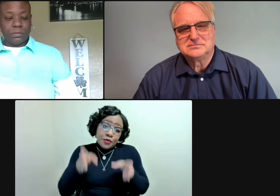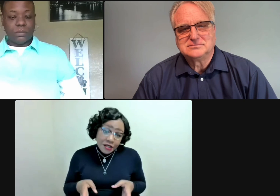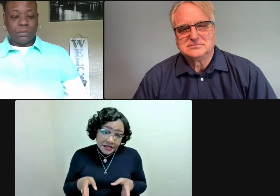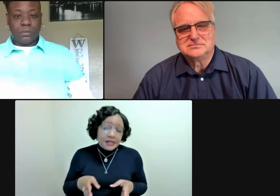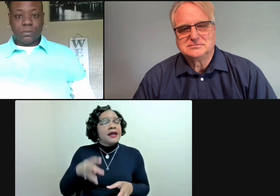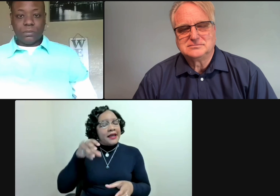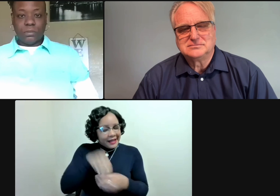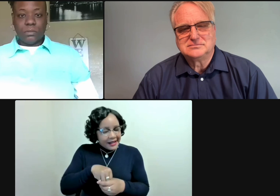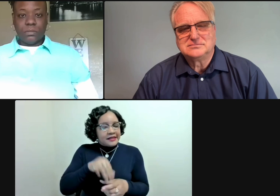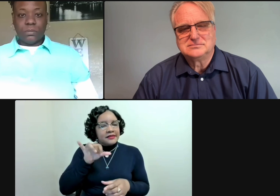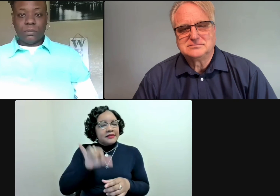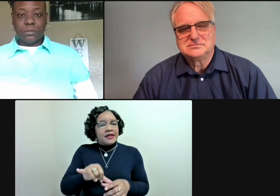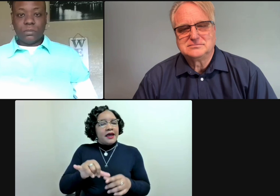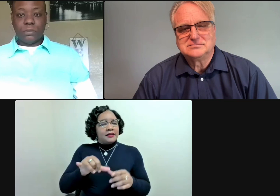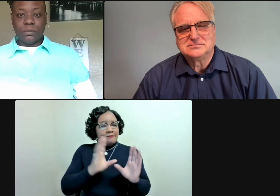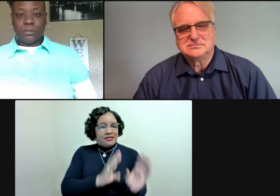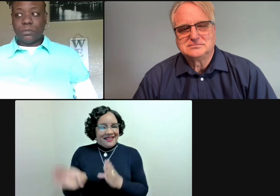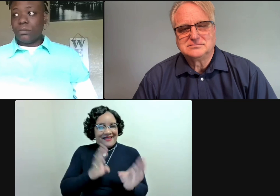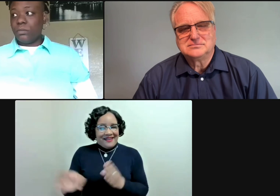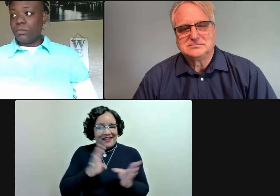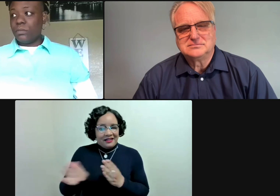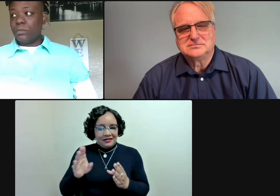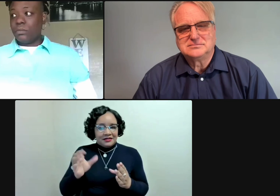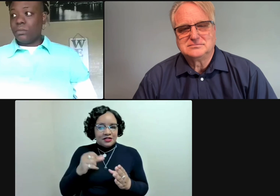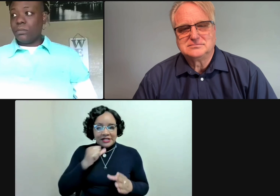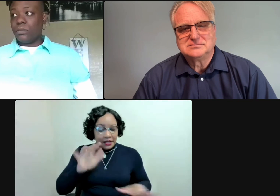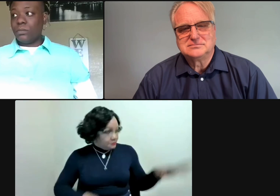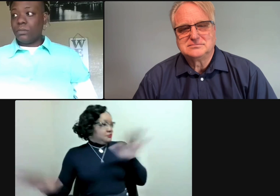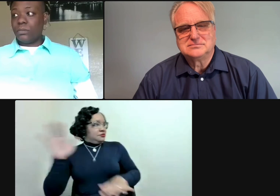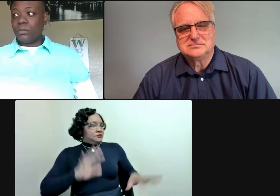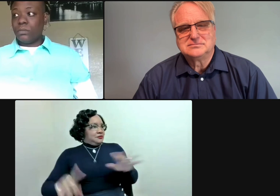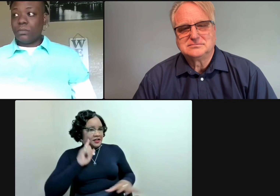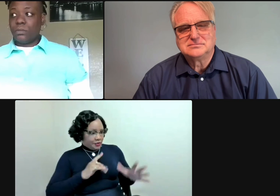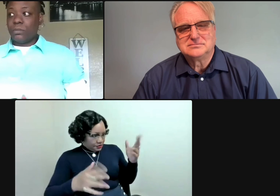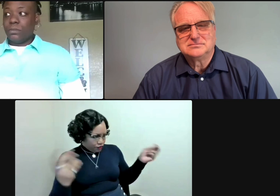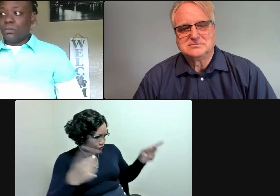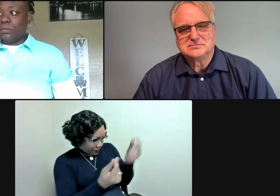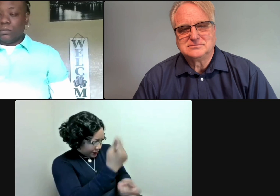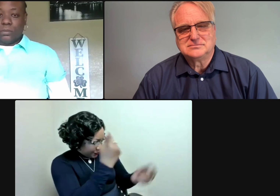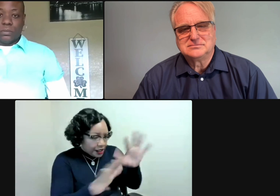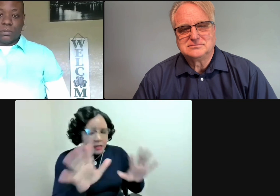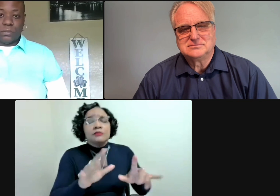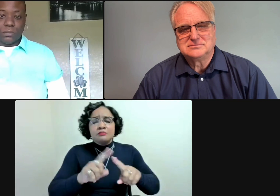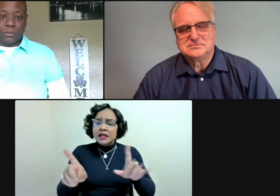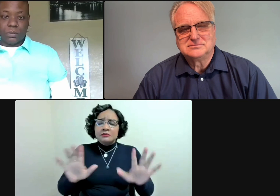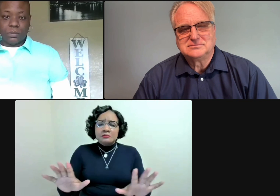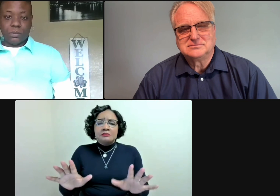in that prep discussion so that we're not throwing them off with whatever it is that we're planning to do to get